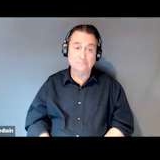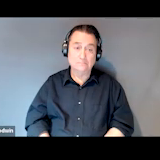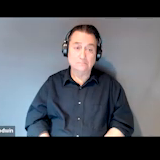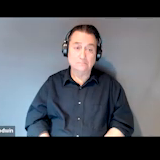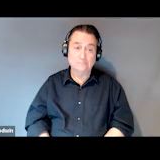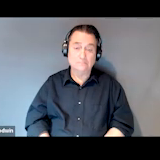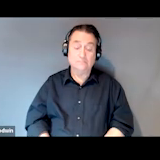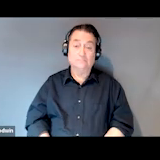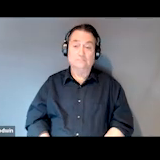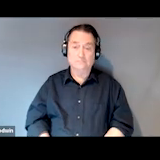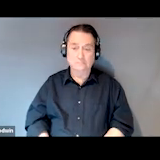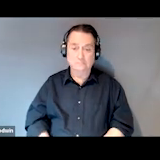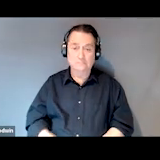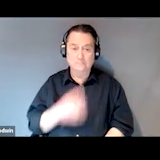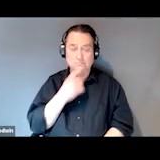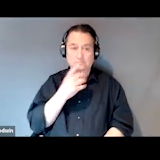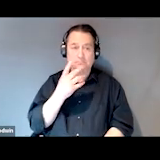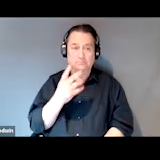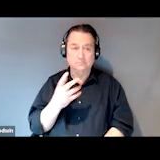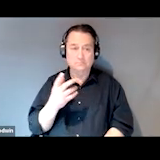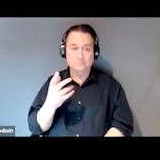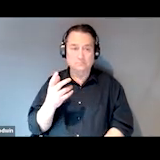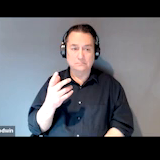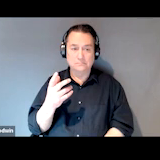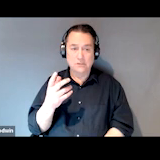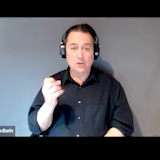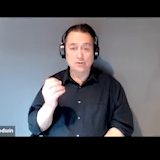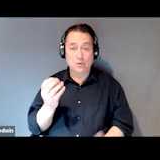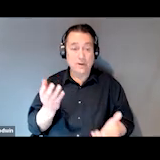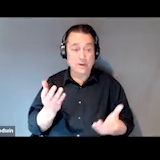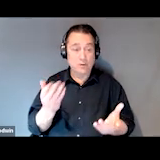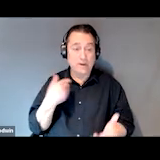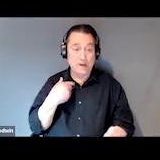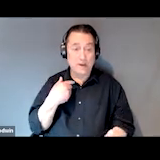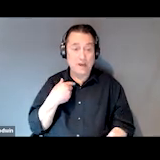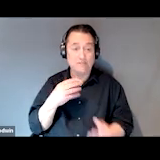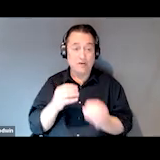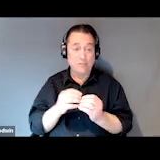Hmm. So here, we kind of have a more detailed list